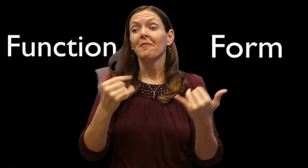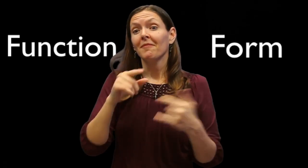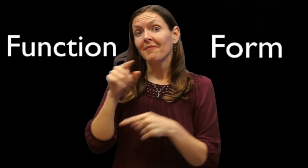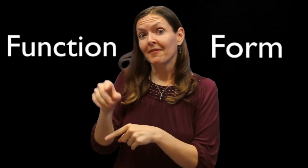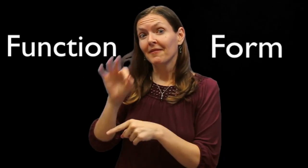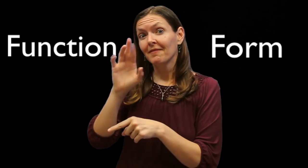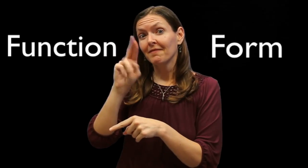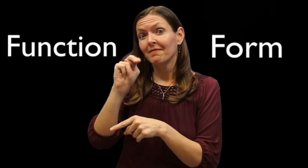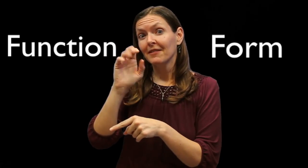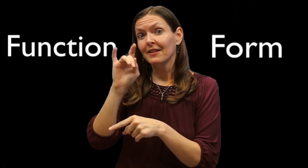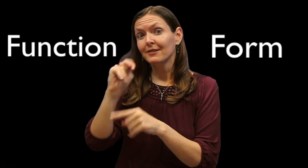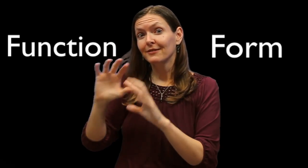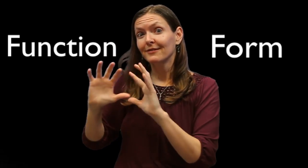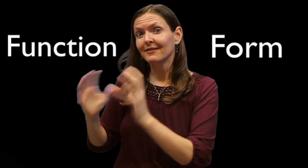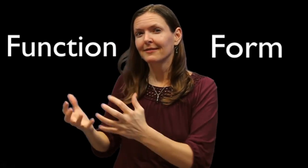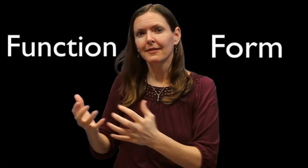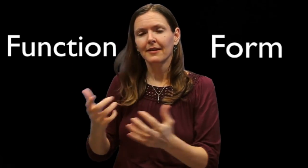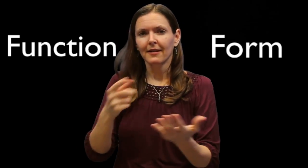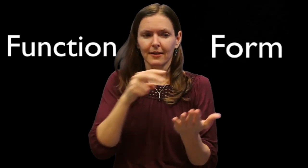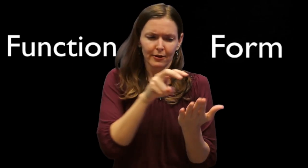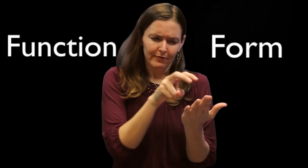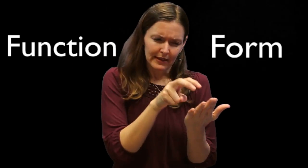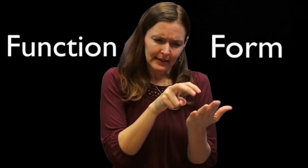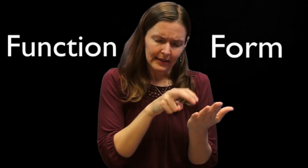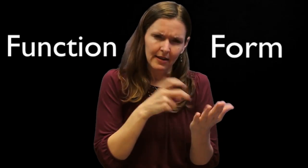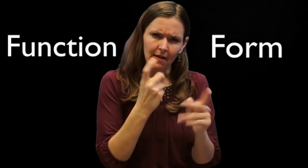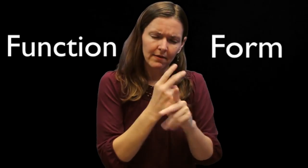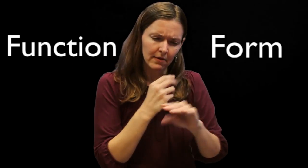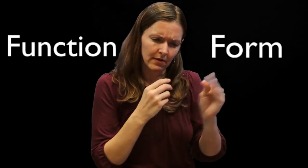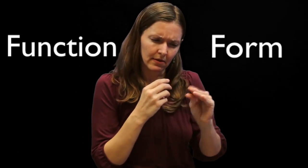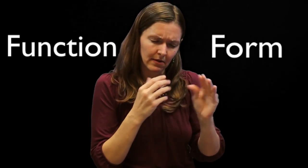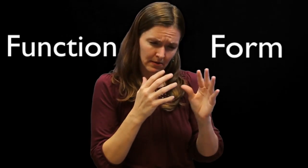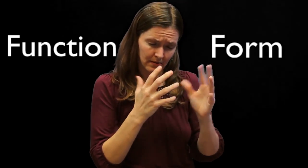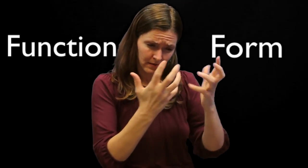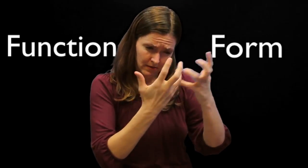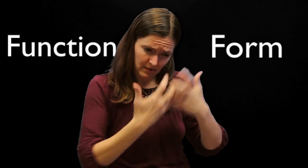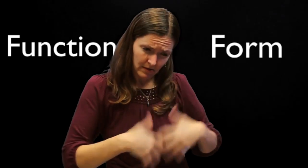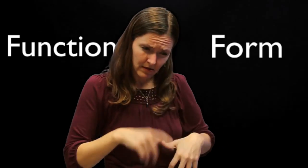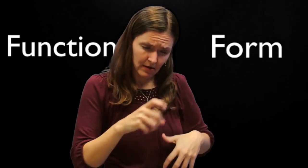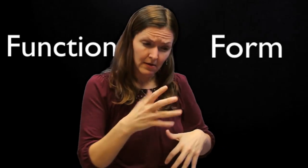Now when it comes to "function", we need to actually read the paper carefully. Is the content organized?